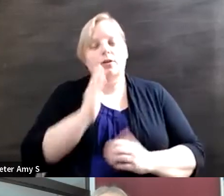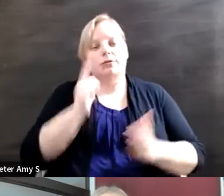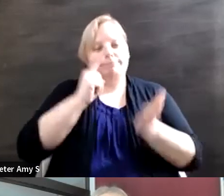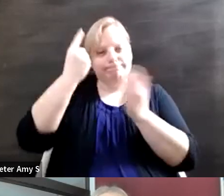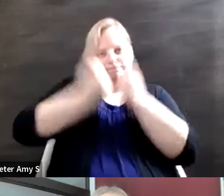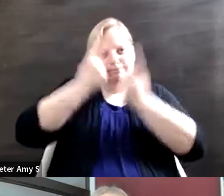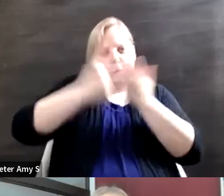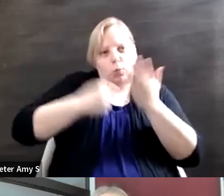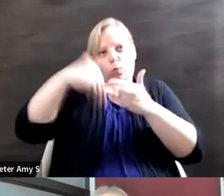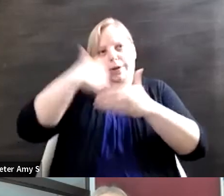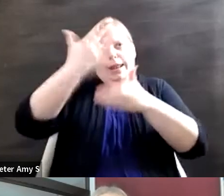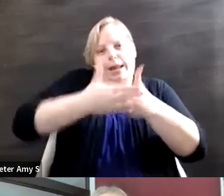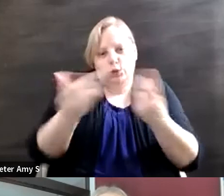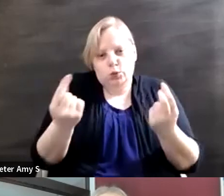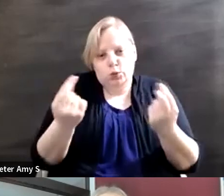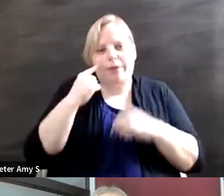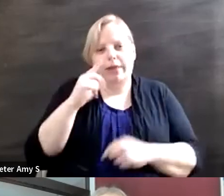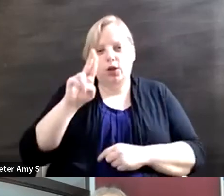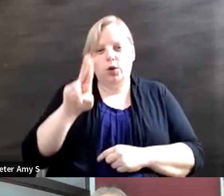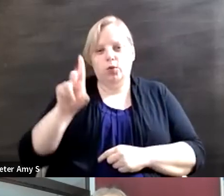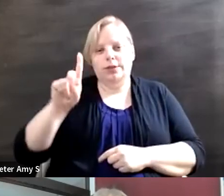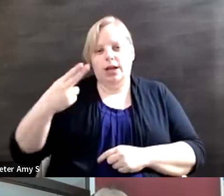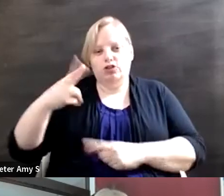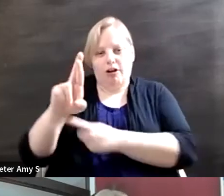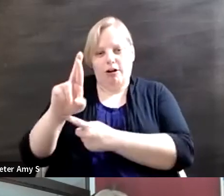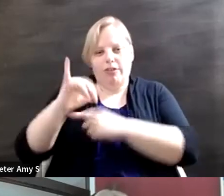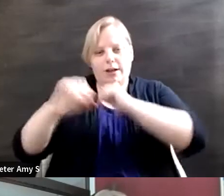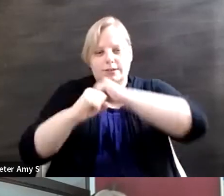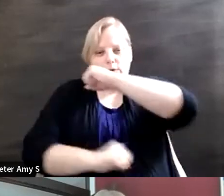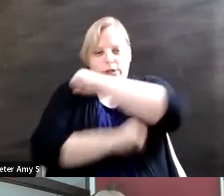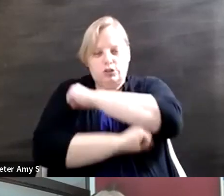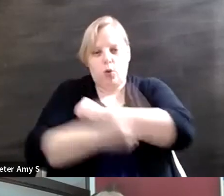true I think the UDHR is that foundational document but we need to make sure that the